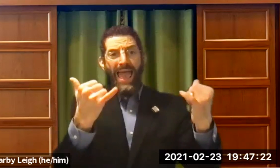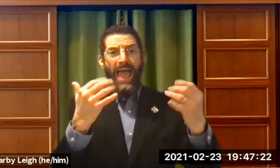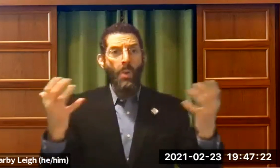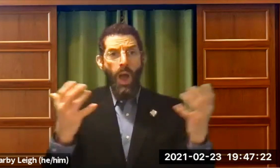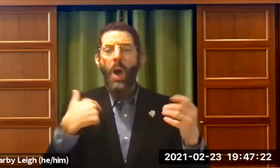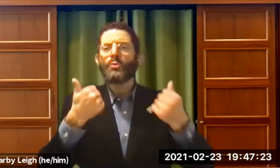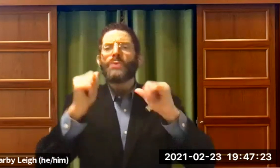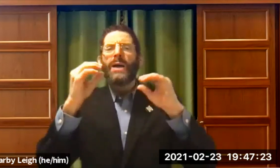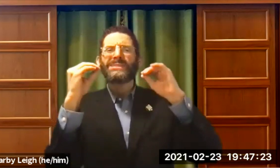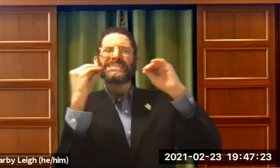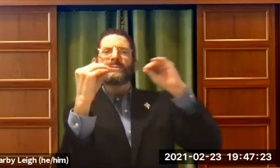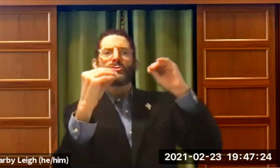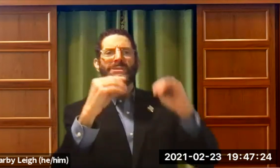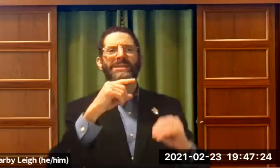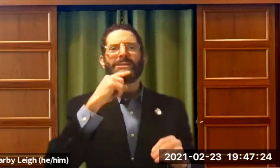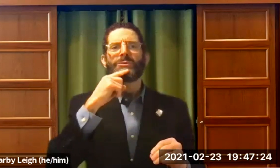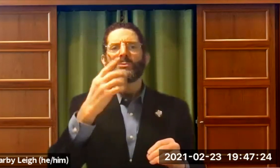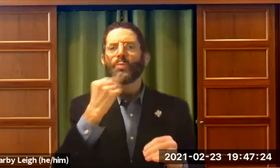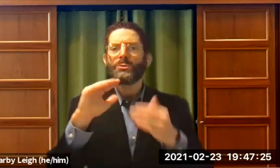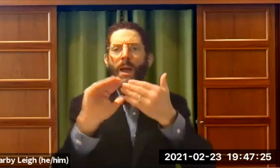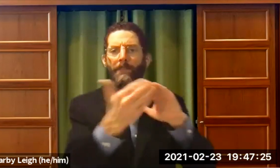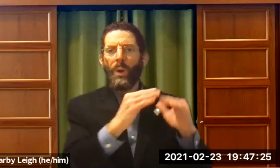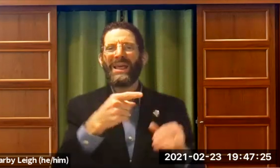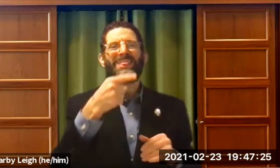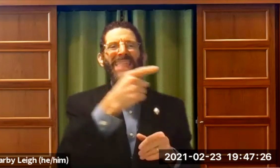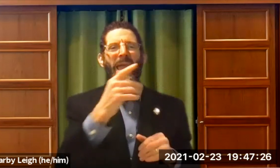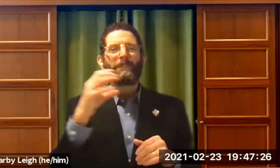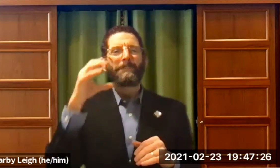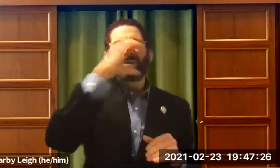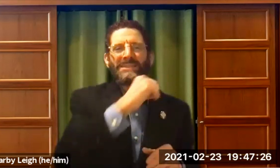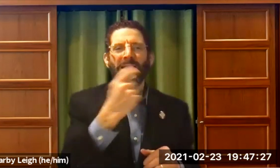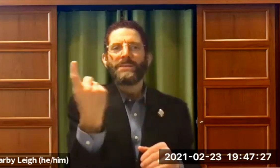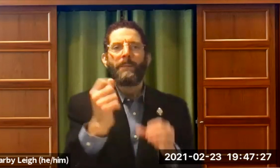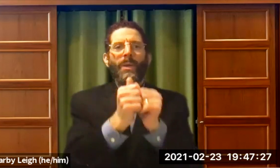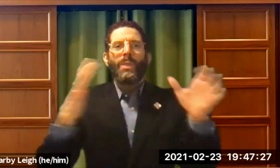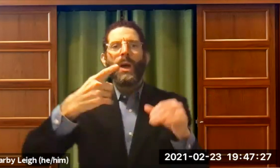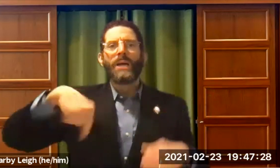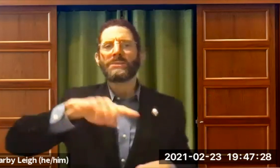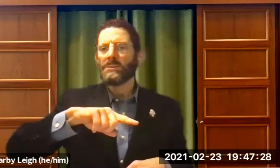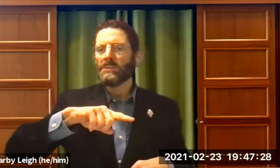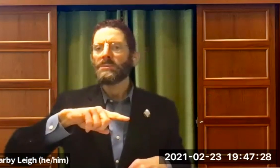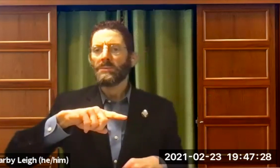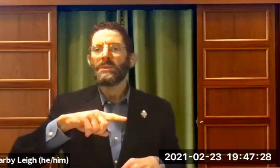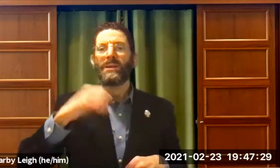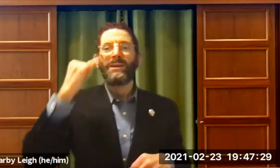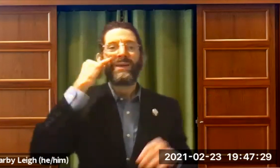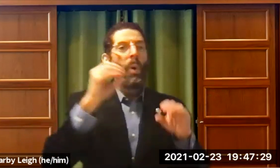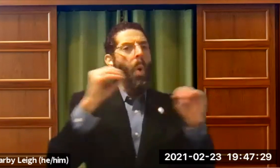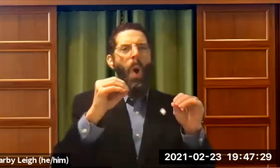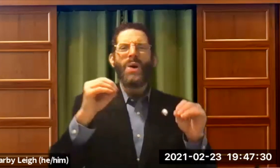people and deaf people was different. So I was trying to teach the hearing Jewish community that they missed something without us